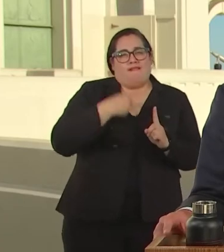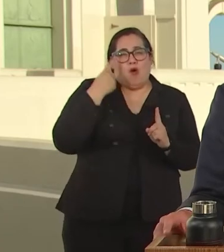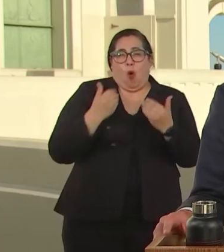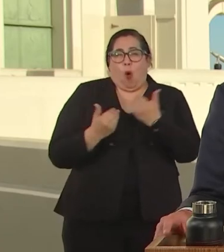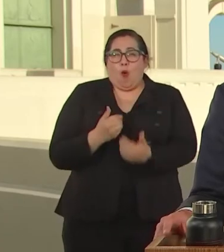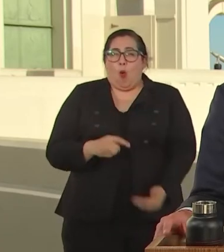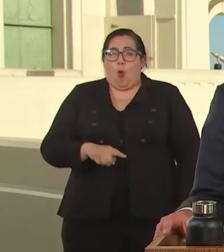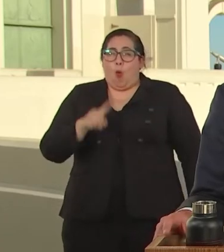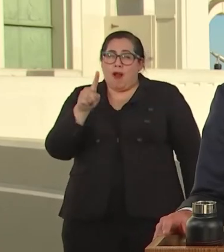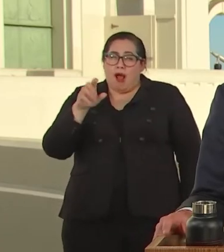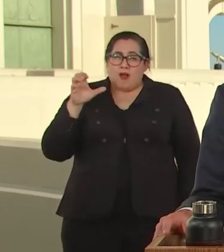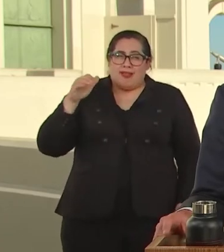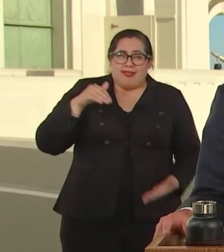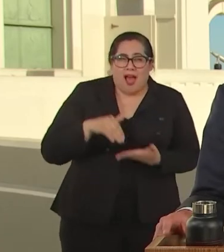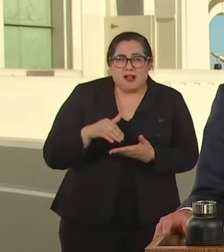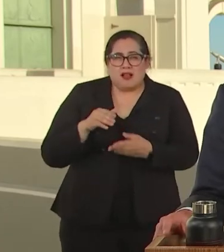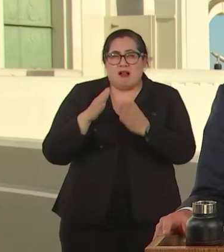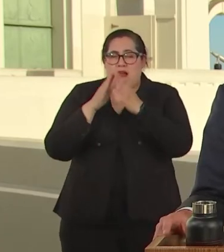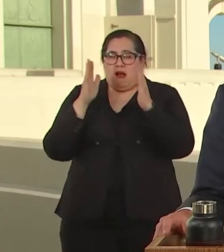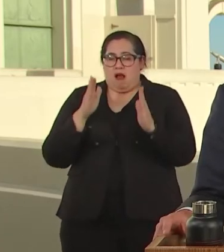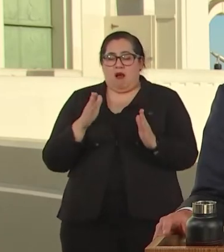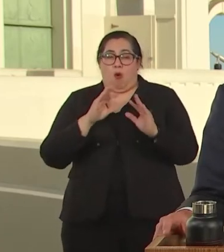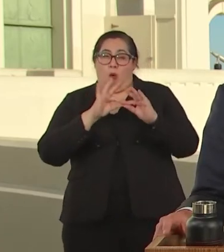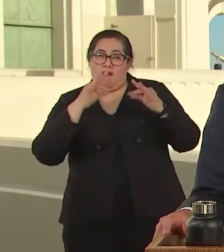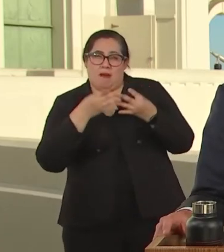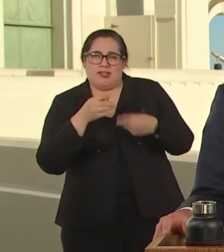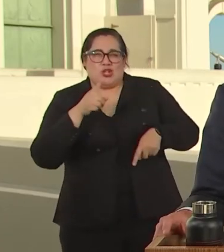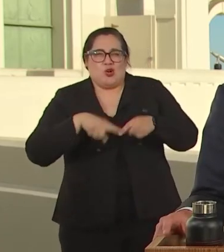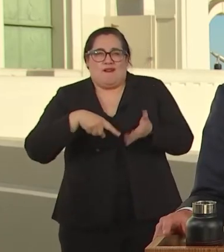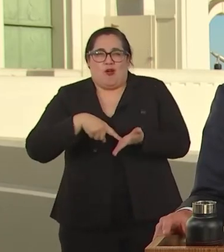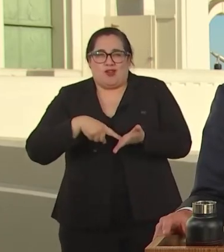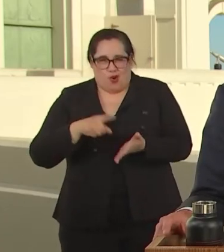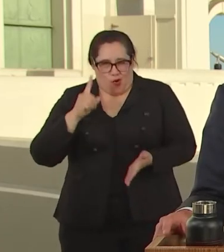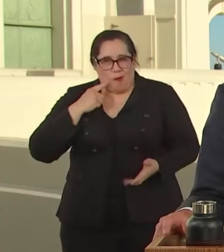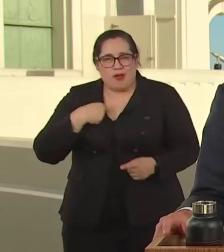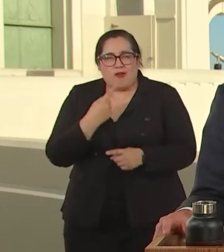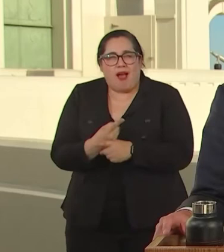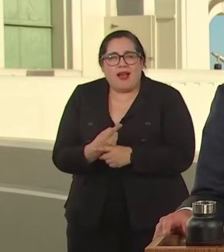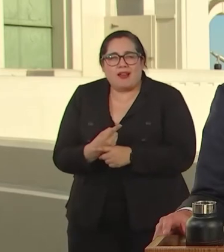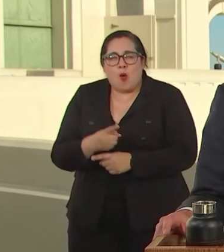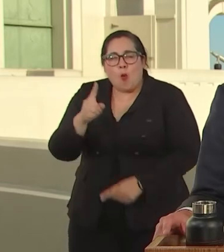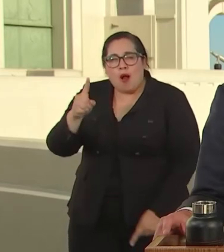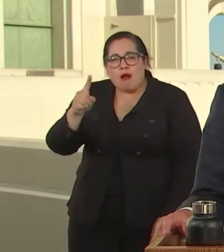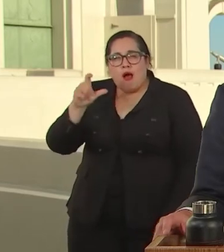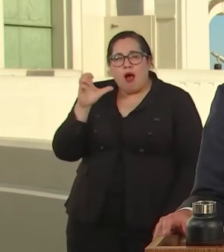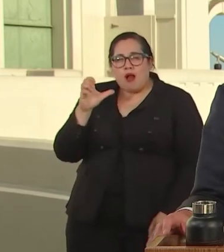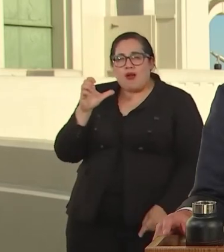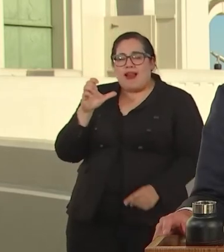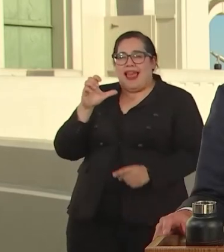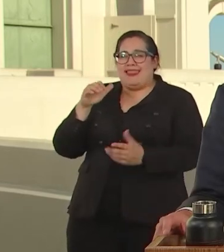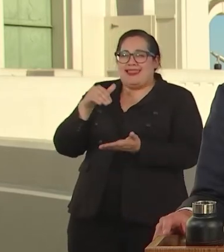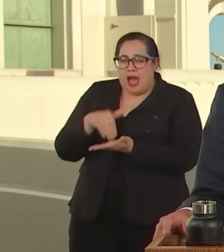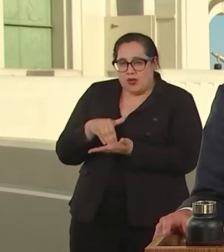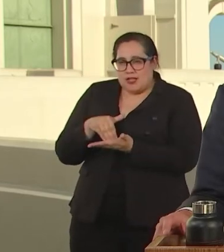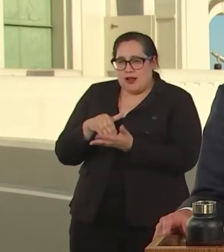COULDN'T. YOU HEARD THAT RIGHT, 100,000 HOUSEHOLDS. TODAY, I'M PROUD TO ANNOUNCE